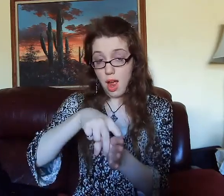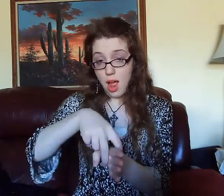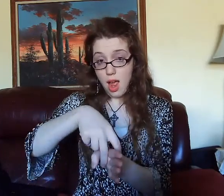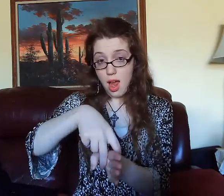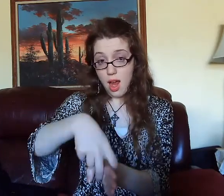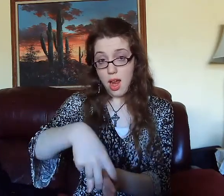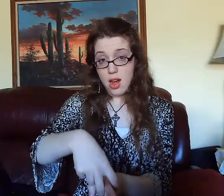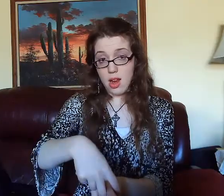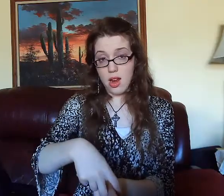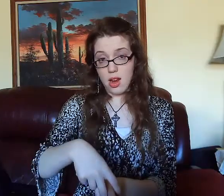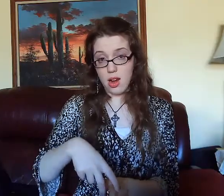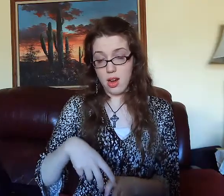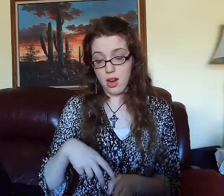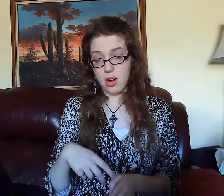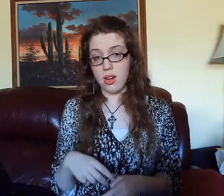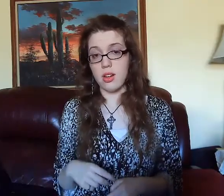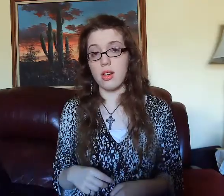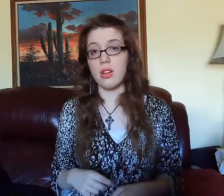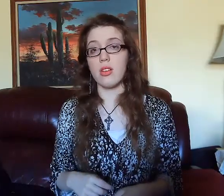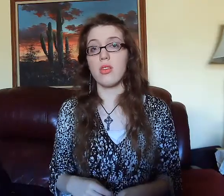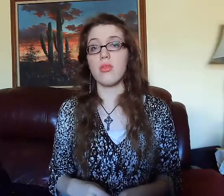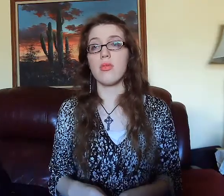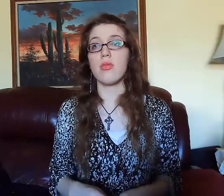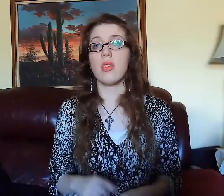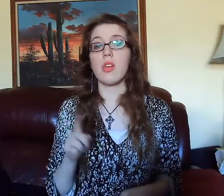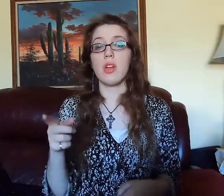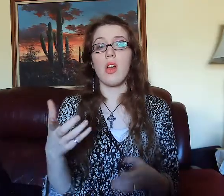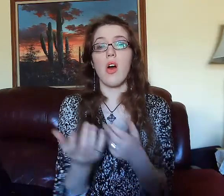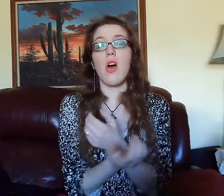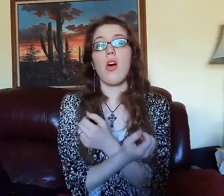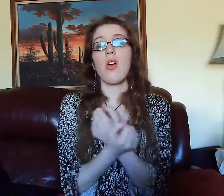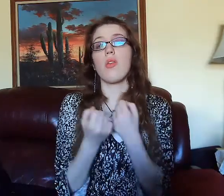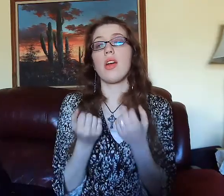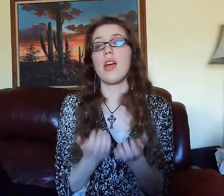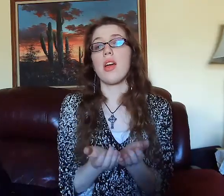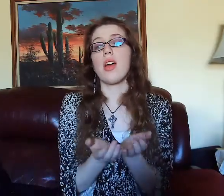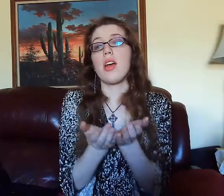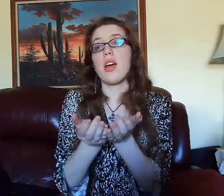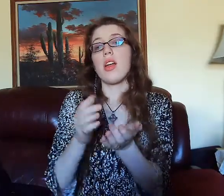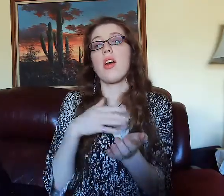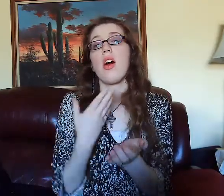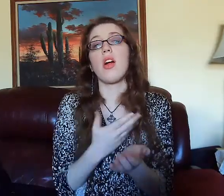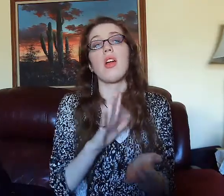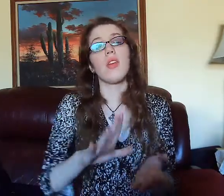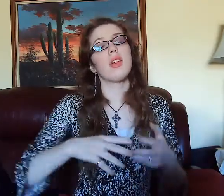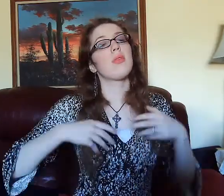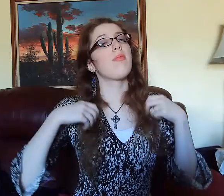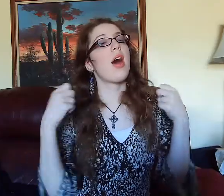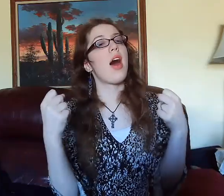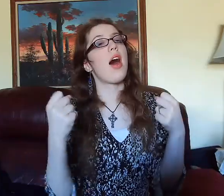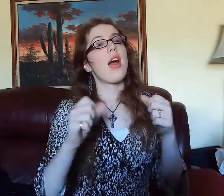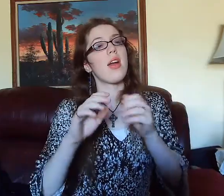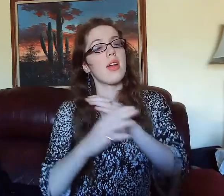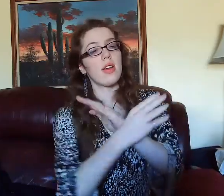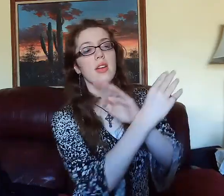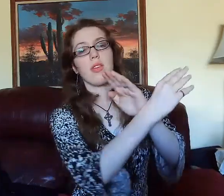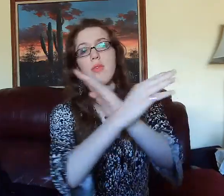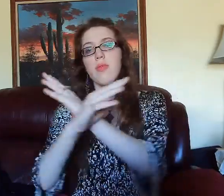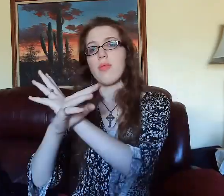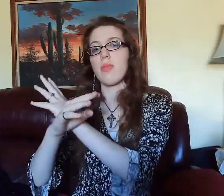RIDER? HE WILL HOLD (bind) (use BIND, I messed it up and signed HUG) CARRY, ALL HIS STRENGTH STRENGTH, BLOCK